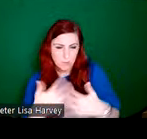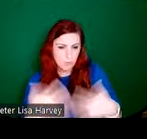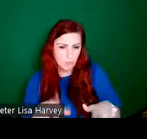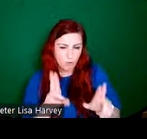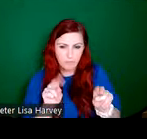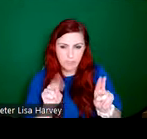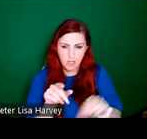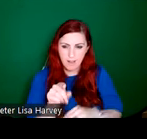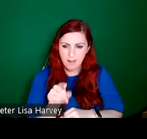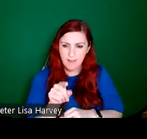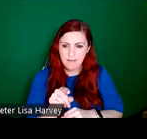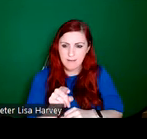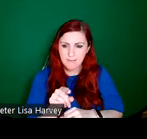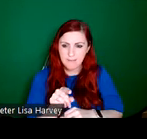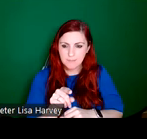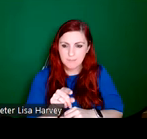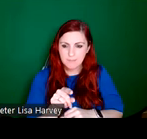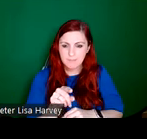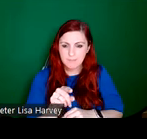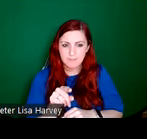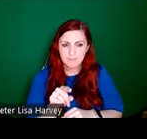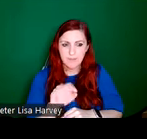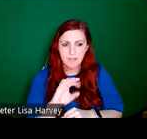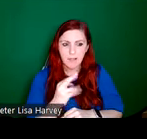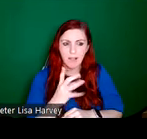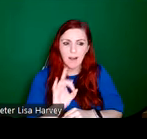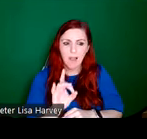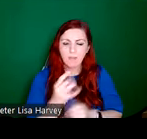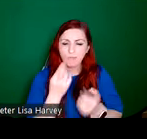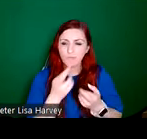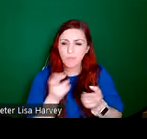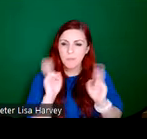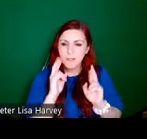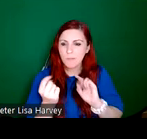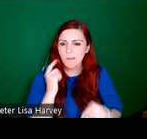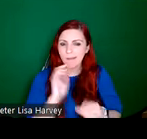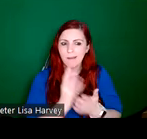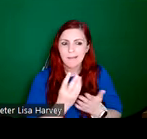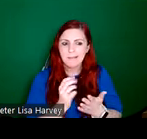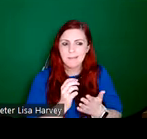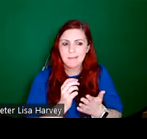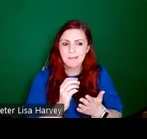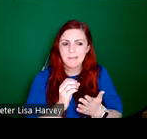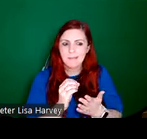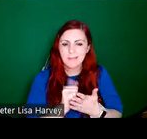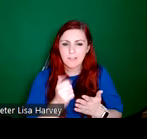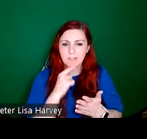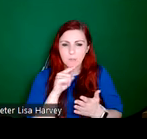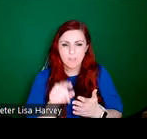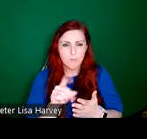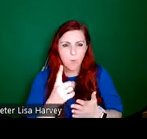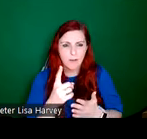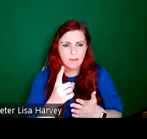really made his reputation in 1916 with his Honan Chapel stained glass designs,